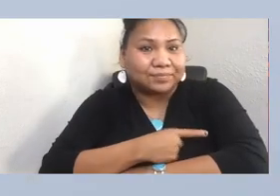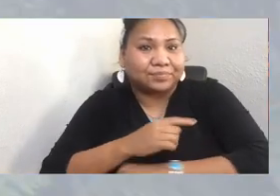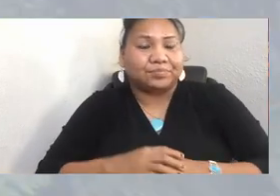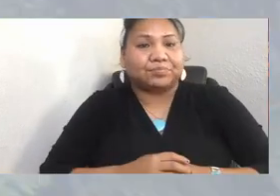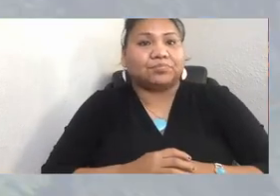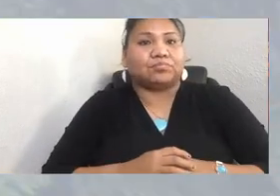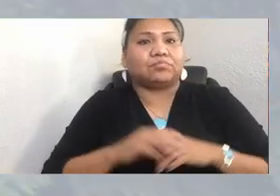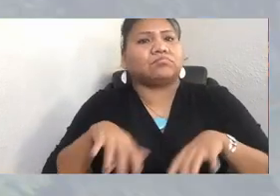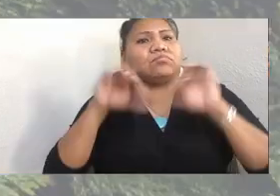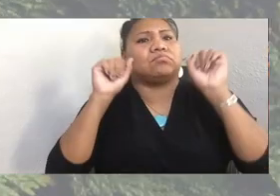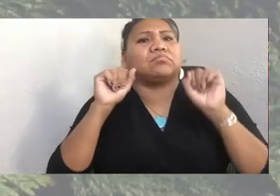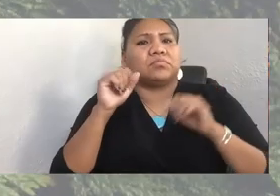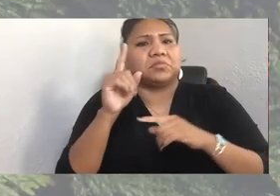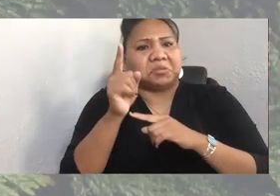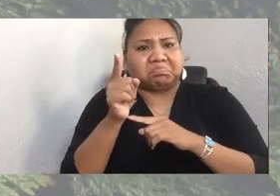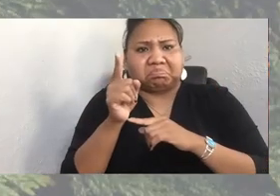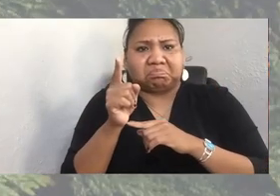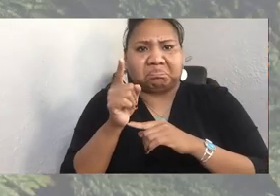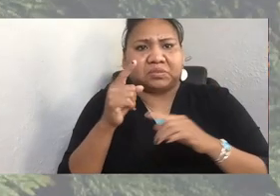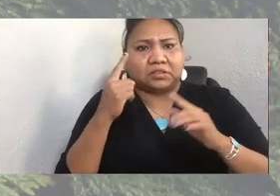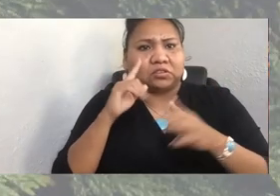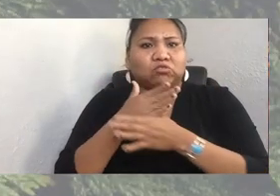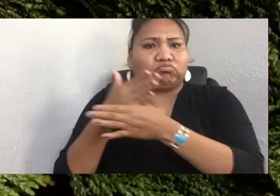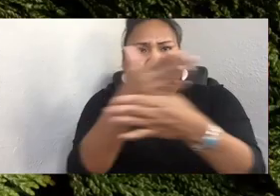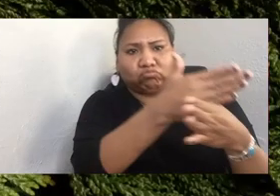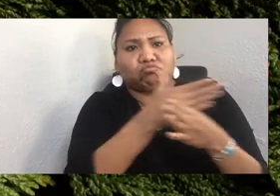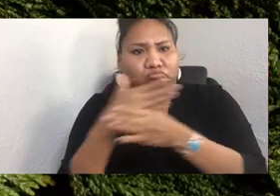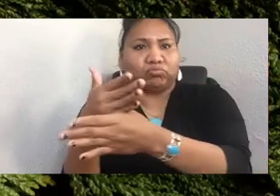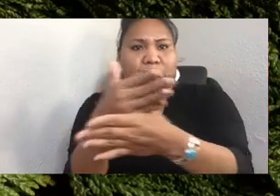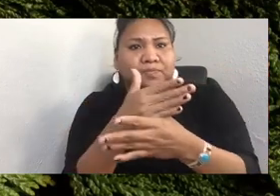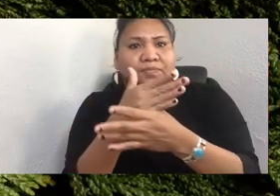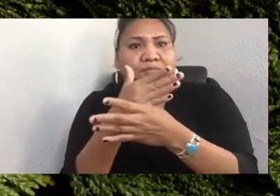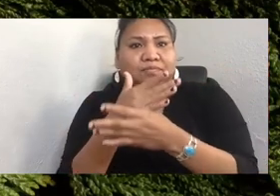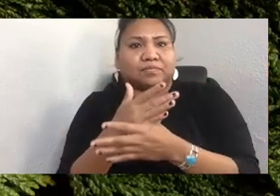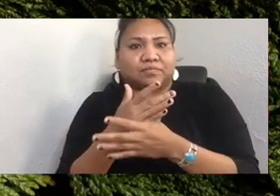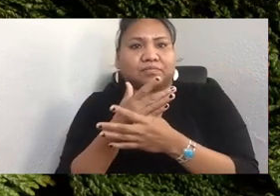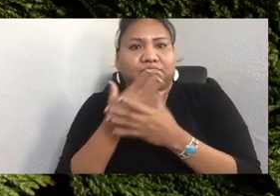to each and every one of you and say [NON-ENGLISH].. Thank you for being here.